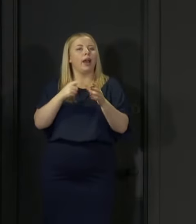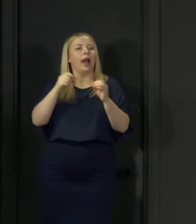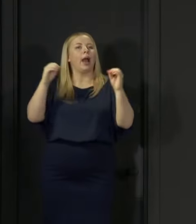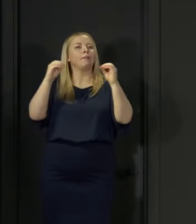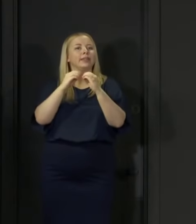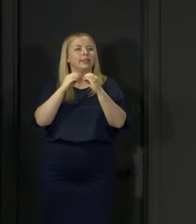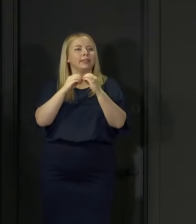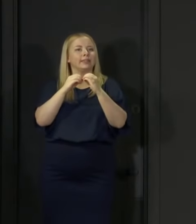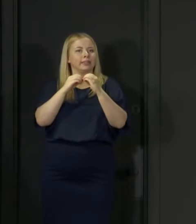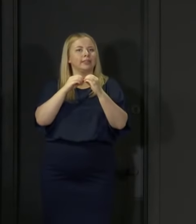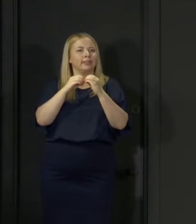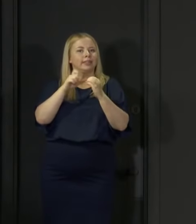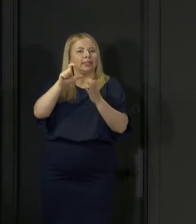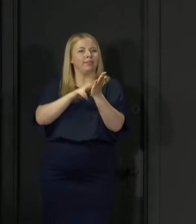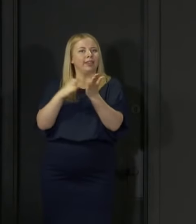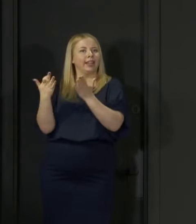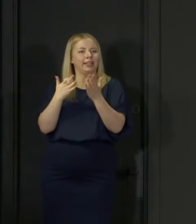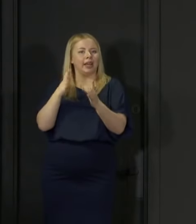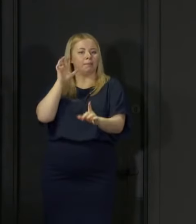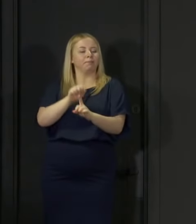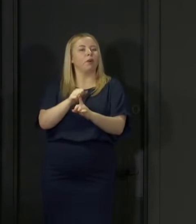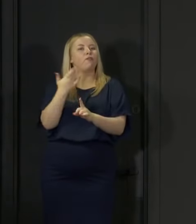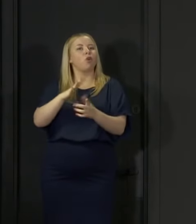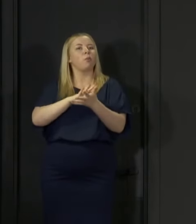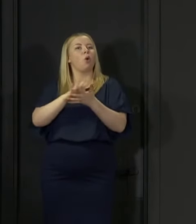is linked to the Hawthorn Bar in the city.